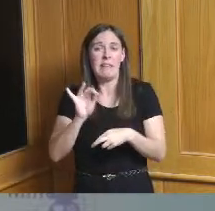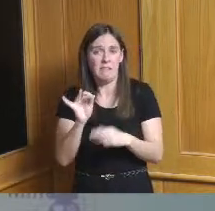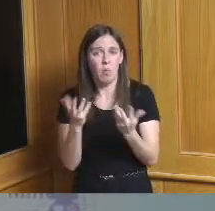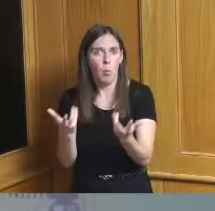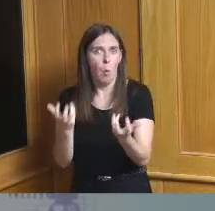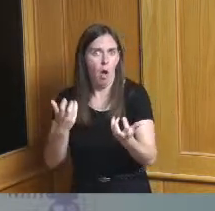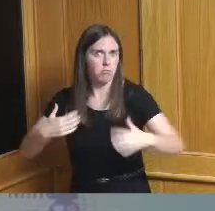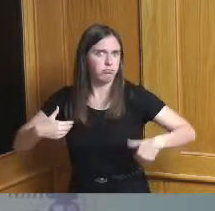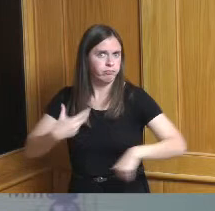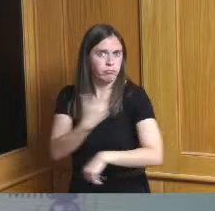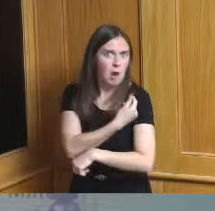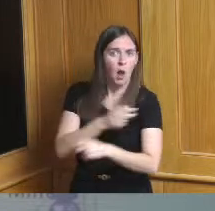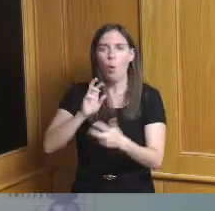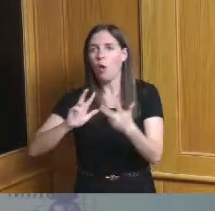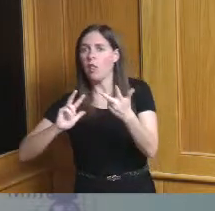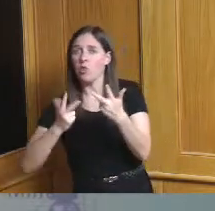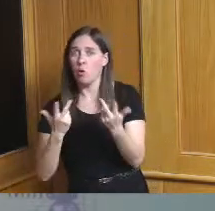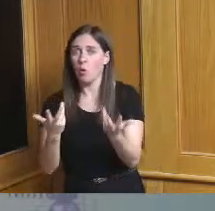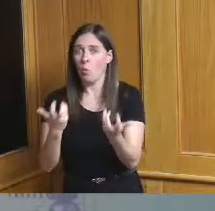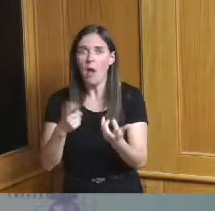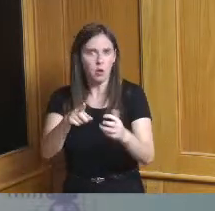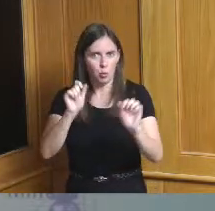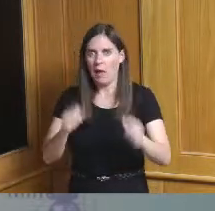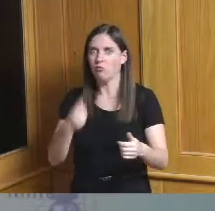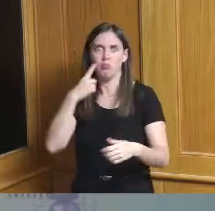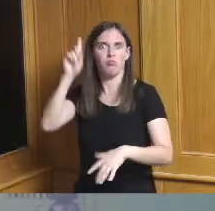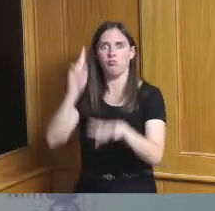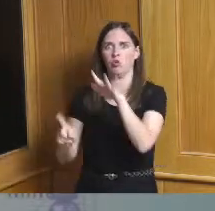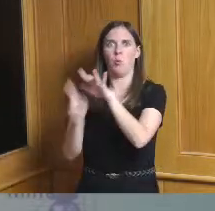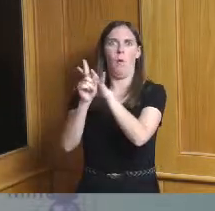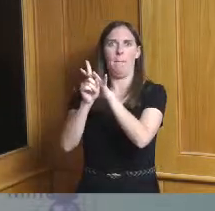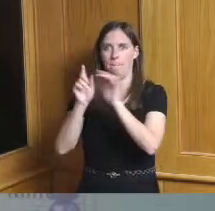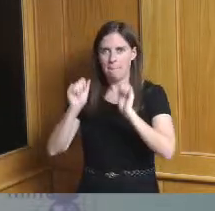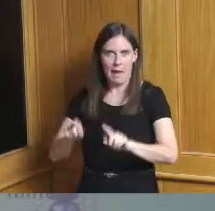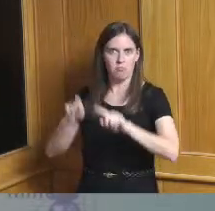there are walk-up spots today I would encourage you to go out and get your vaccine whether it's